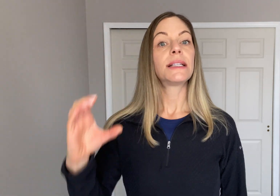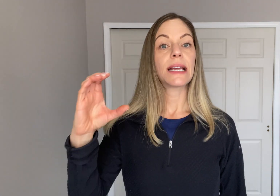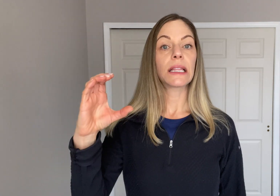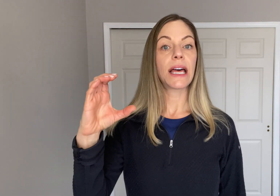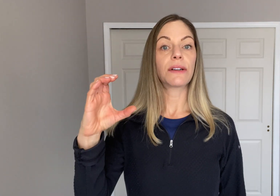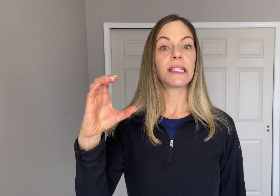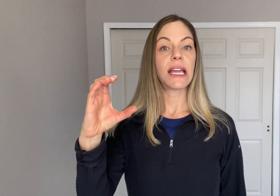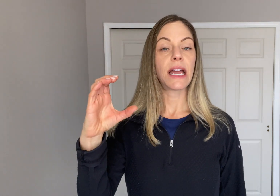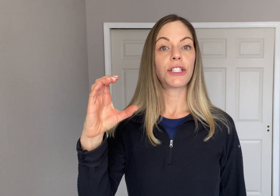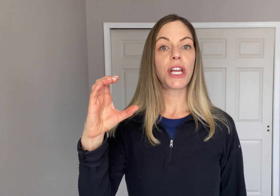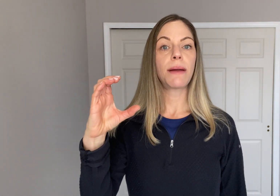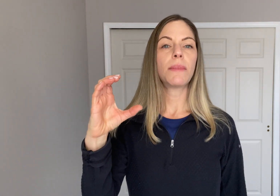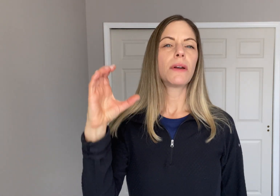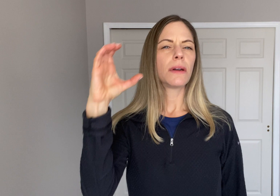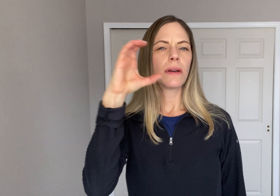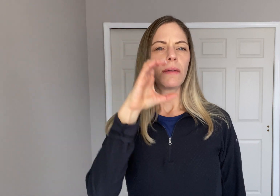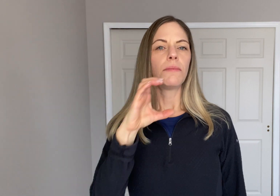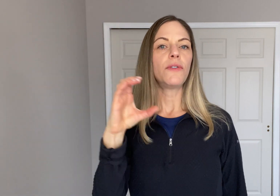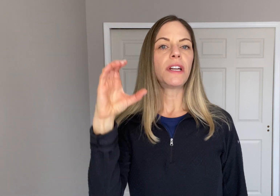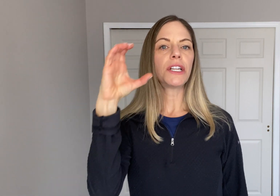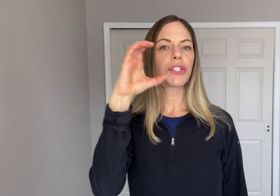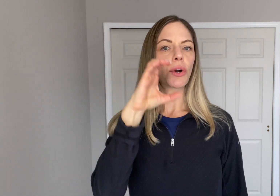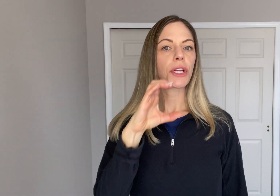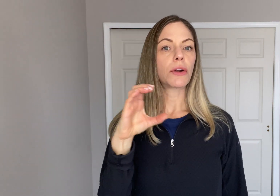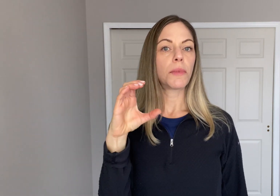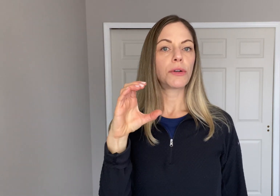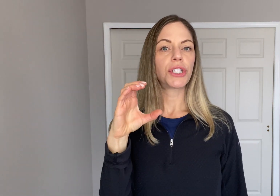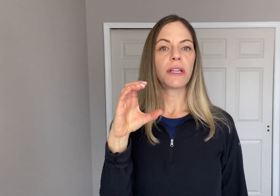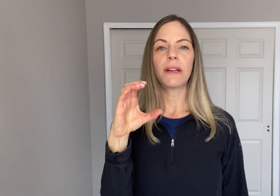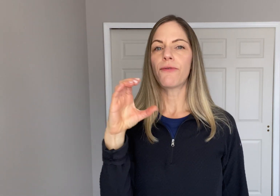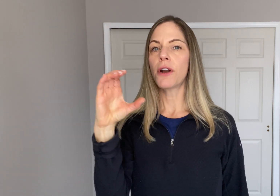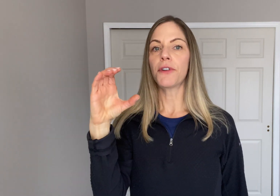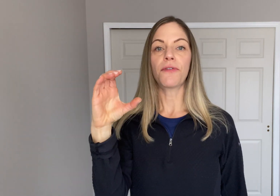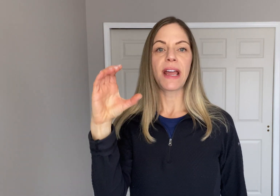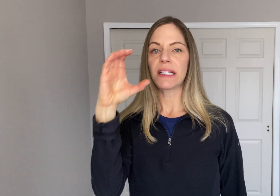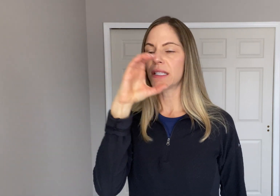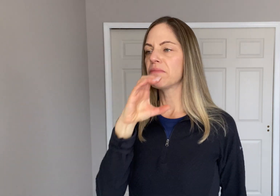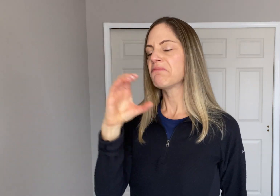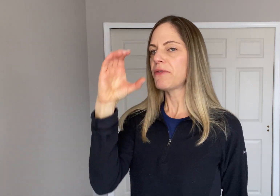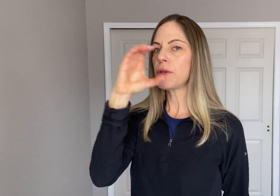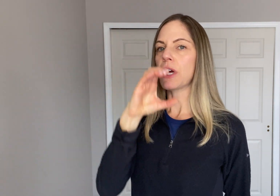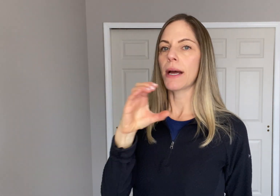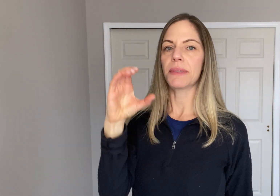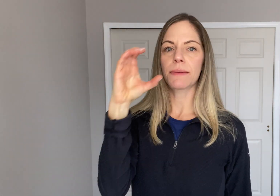Take a letter "C" handshape, move it in a circular motion in front of your face a few times.